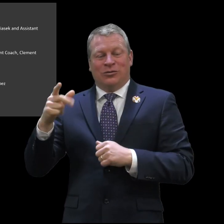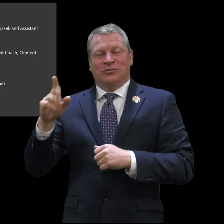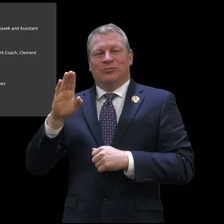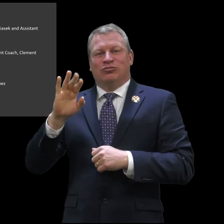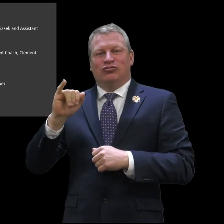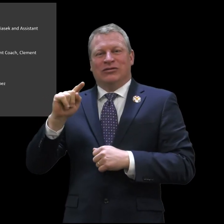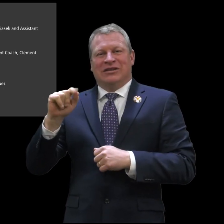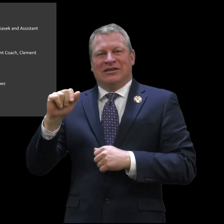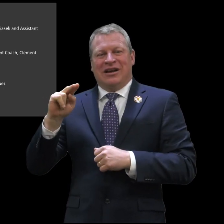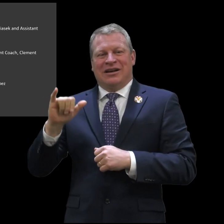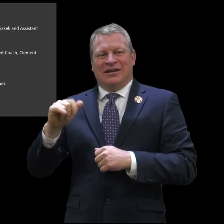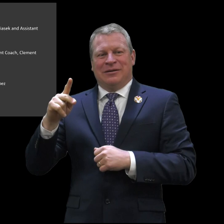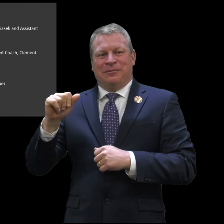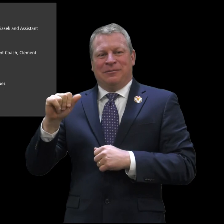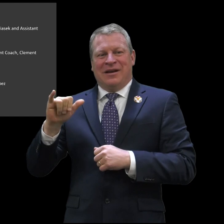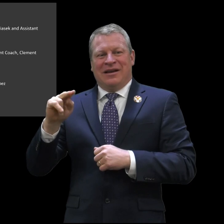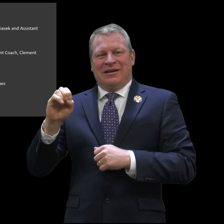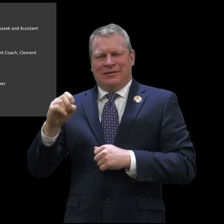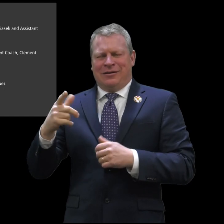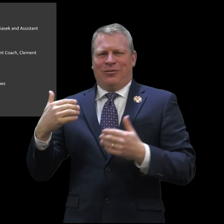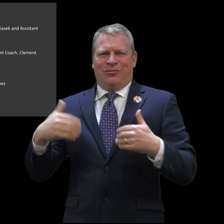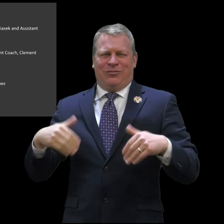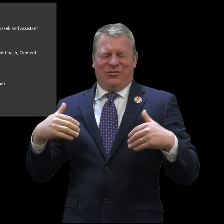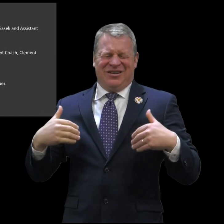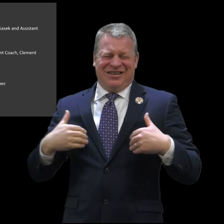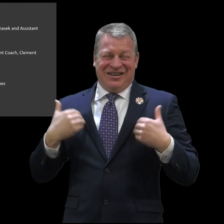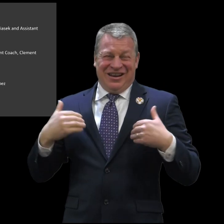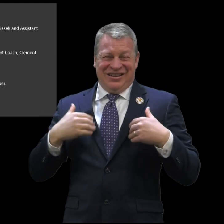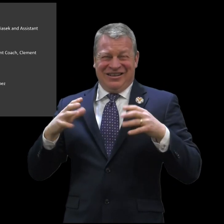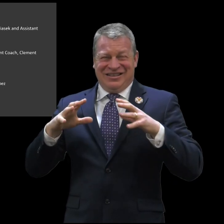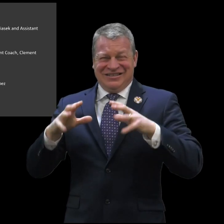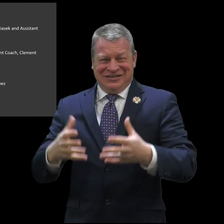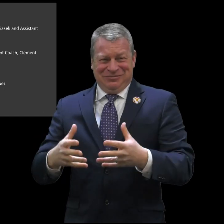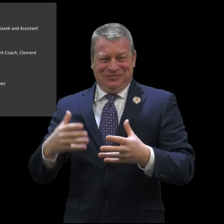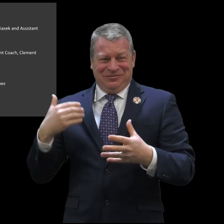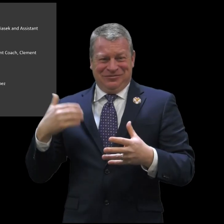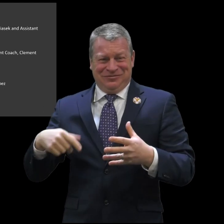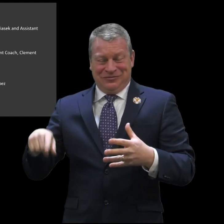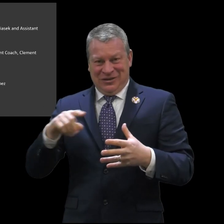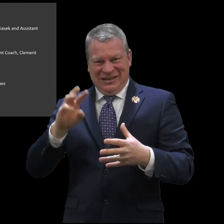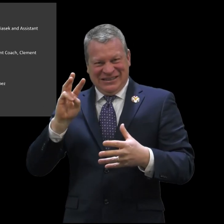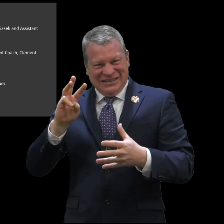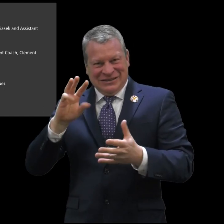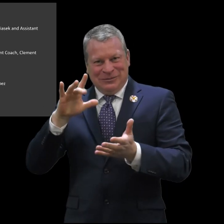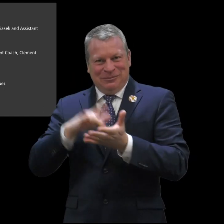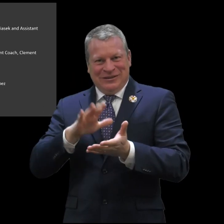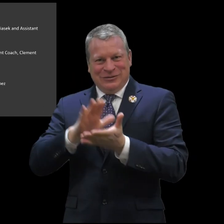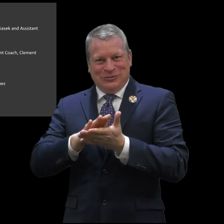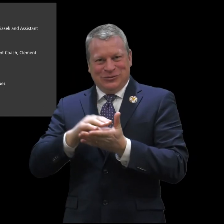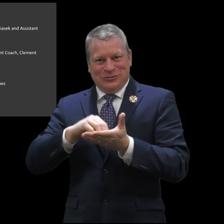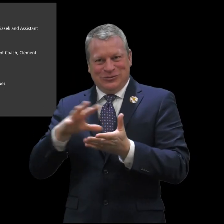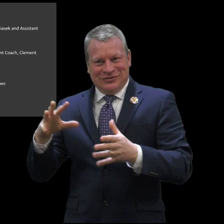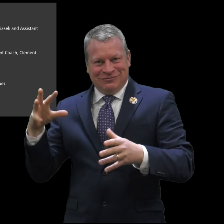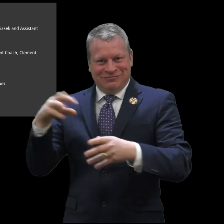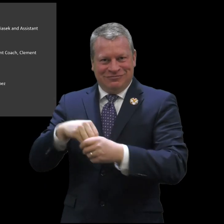coach Britney Payne. They were a very young team with six middle school